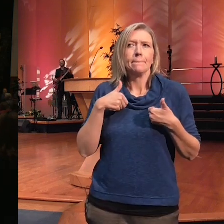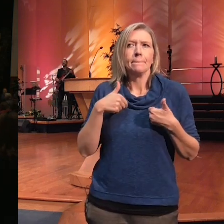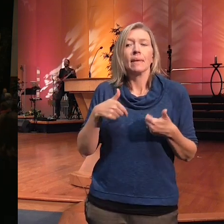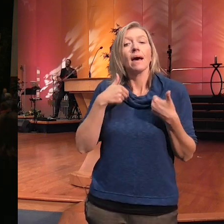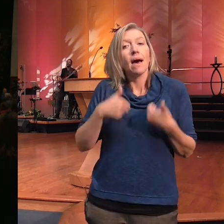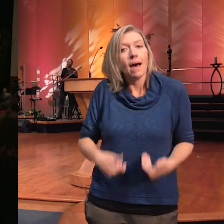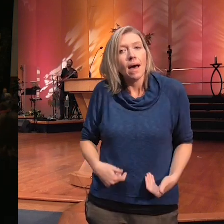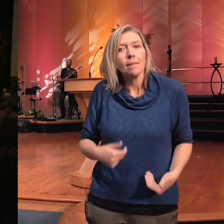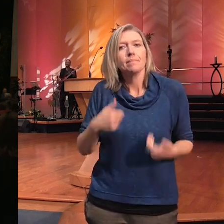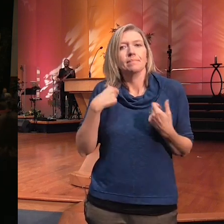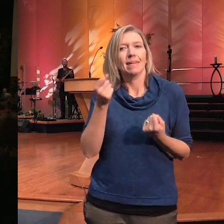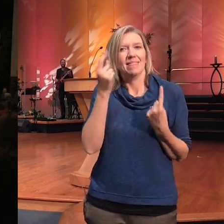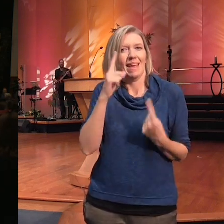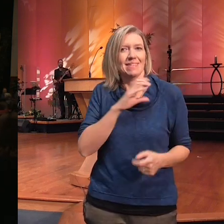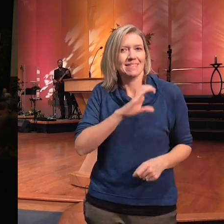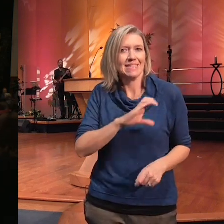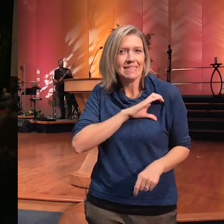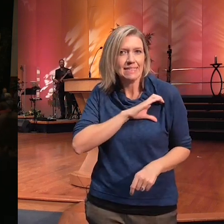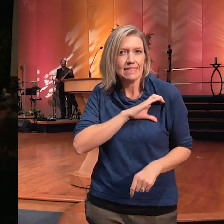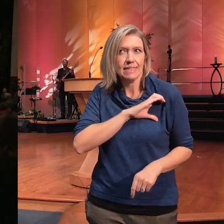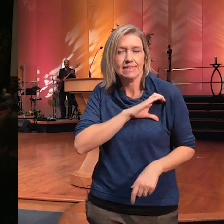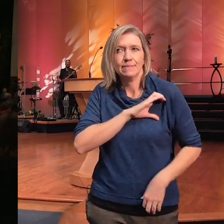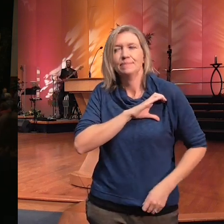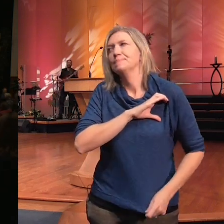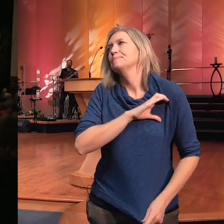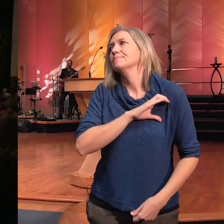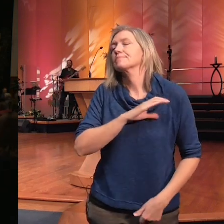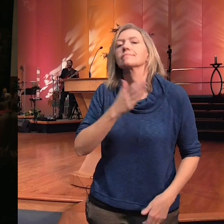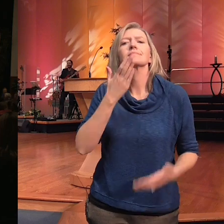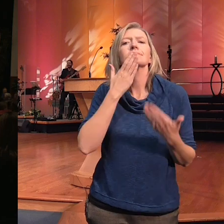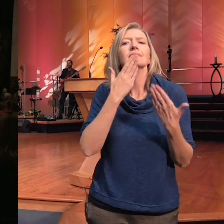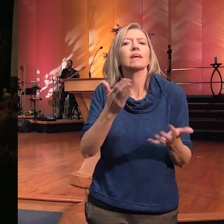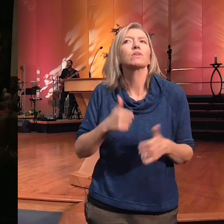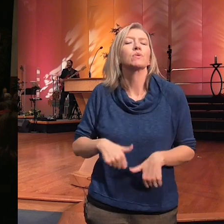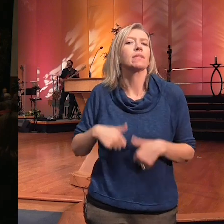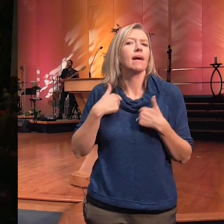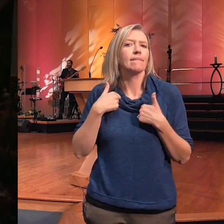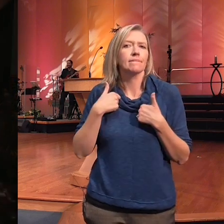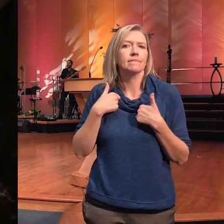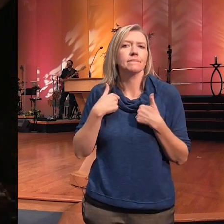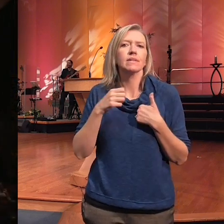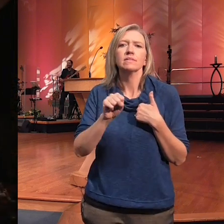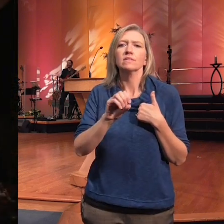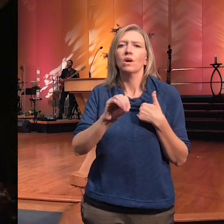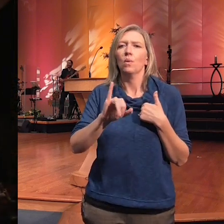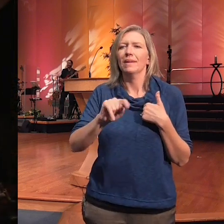citizen I'm an enlightened citizen thank you life and so it is so it